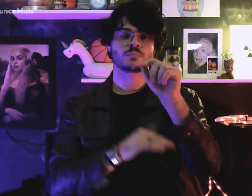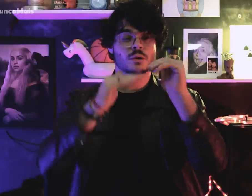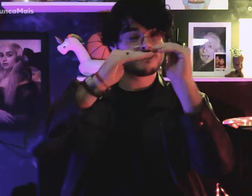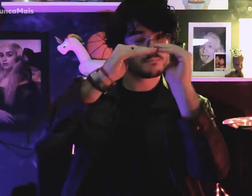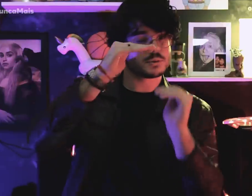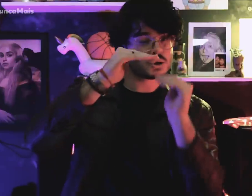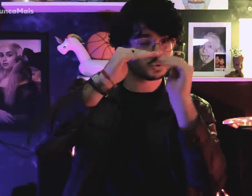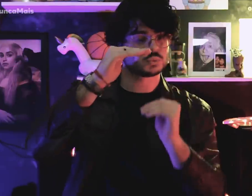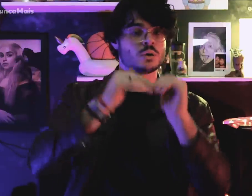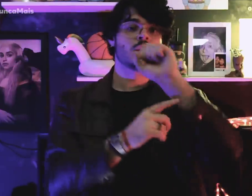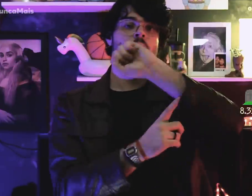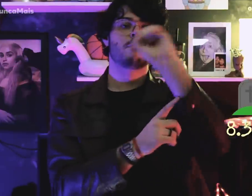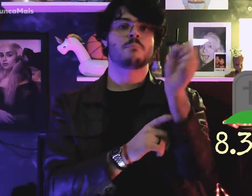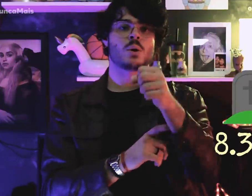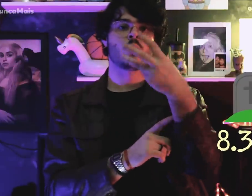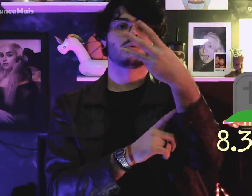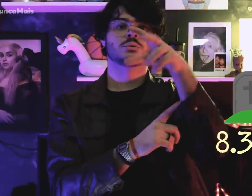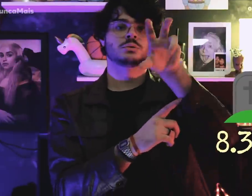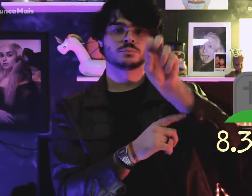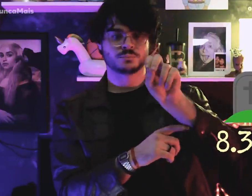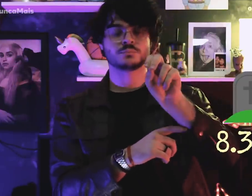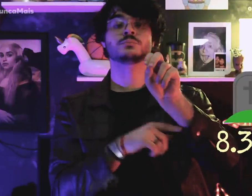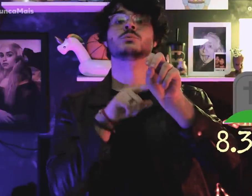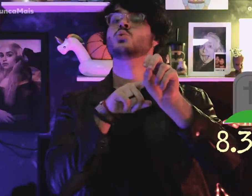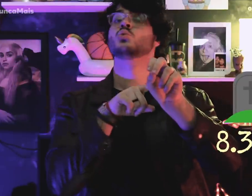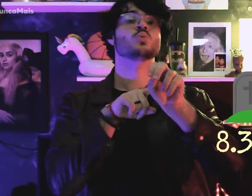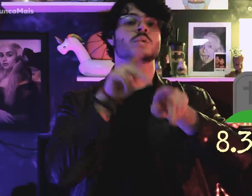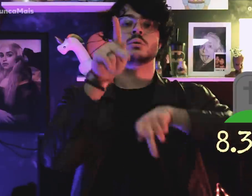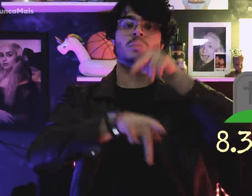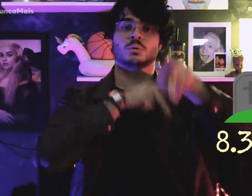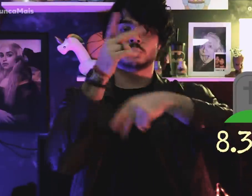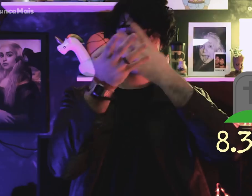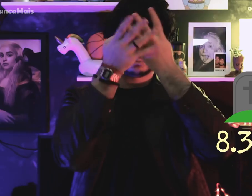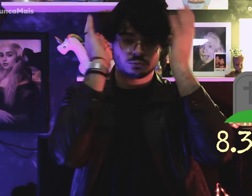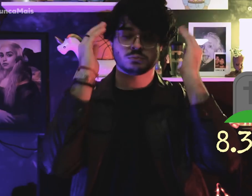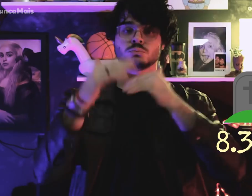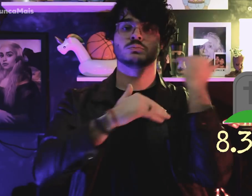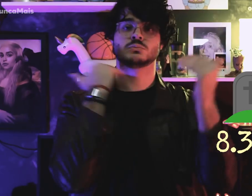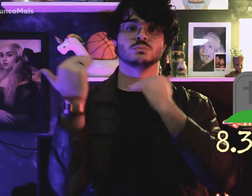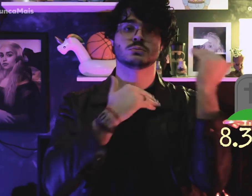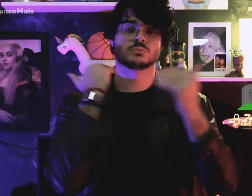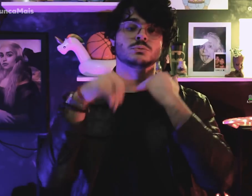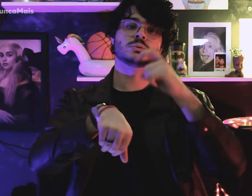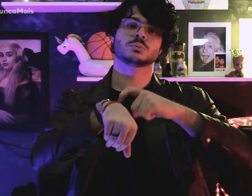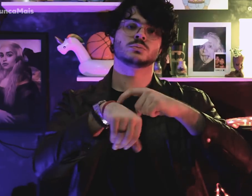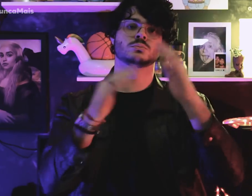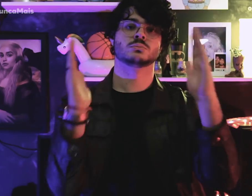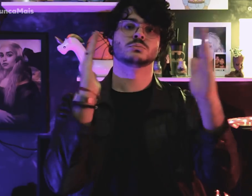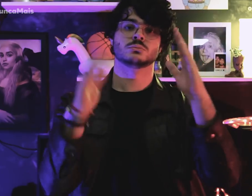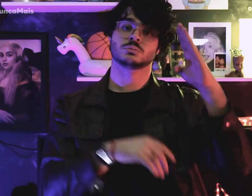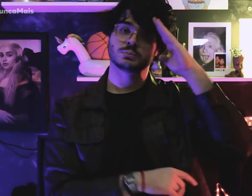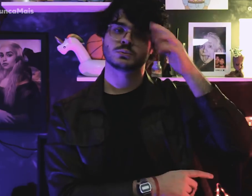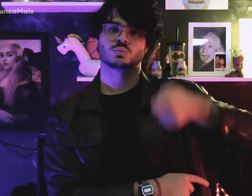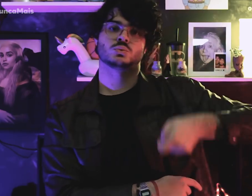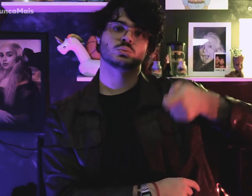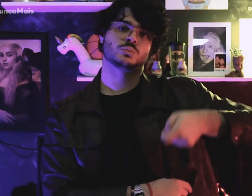at least 8,350 indigenous people were murdered during the military dictatorship.